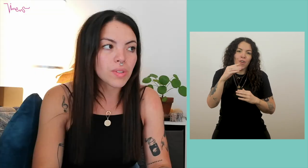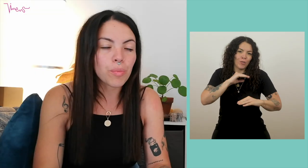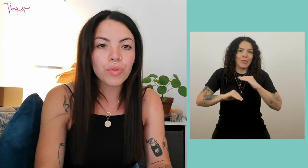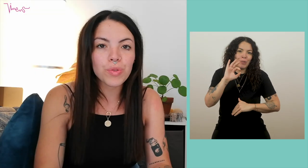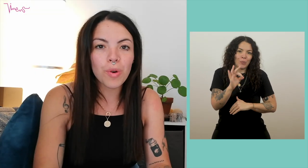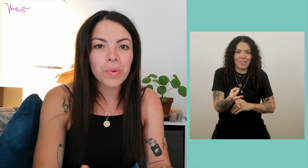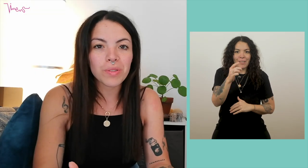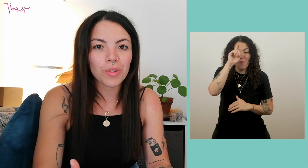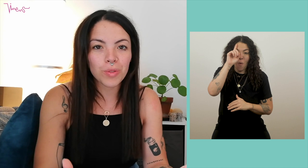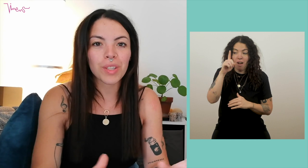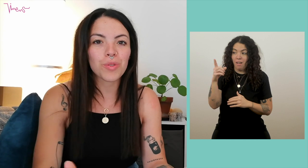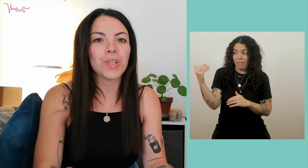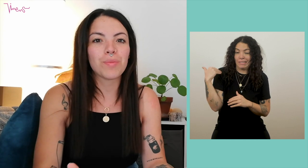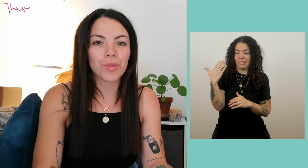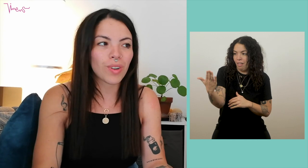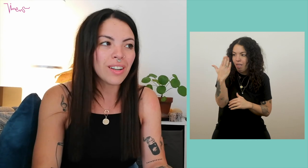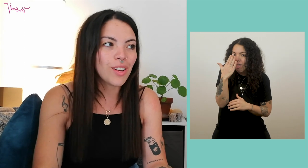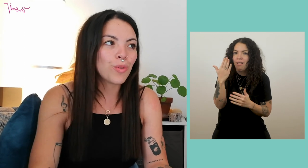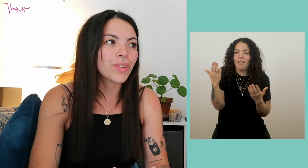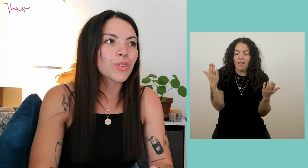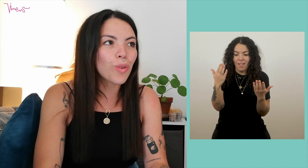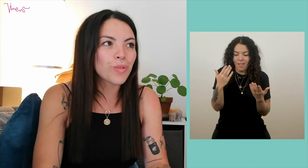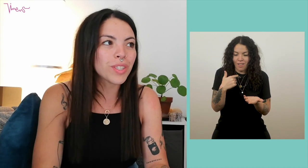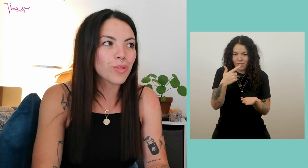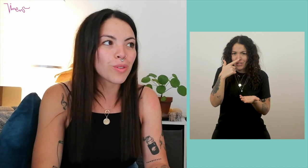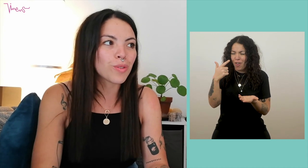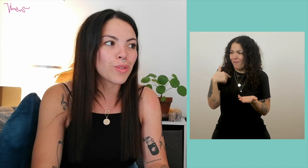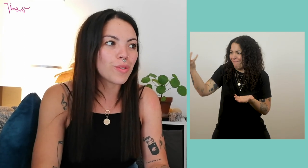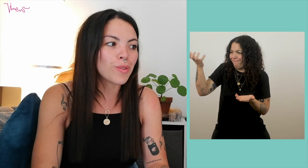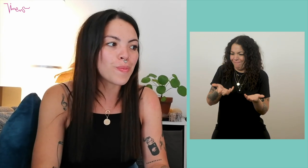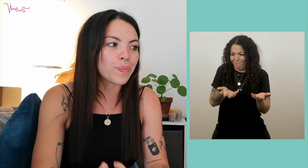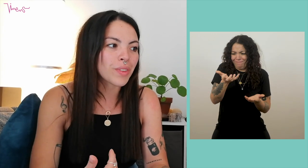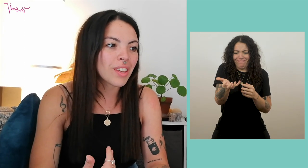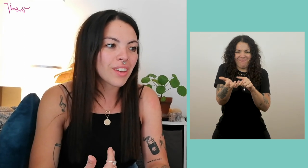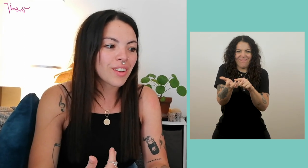It's a bit frustrating because when you only have that amount of time, you really want the